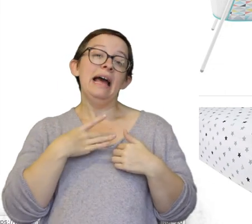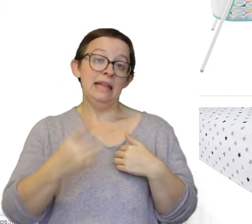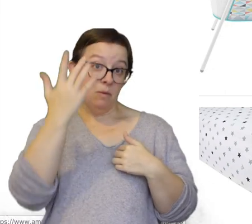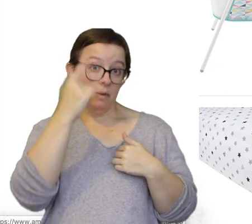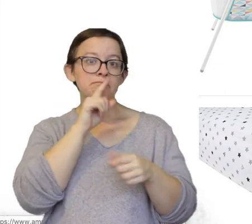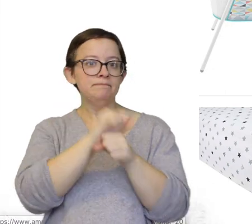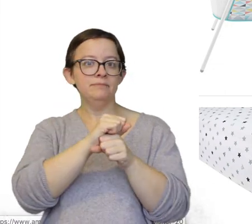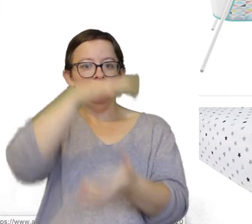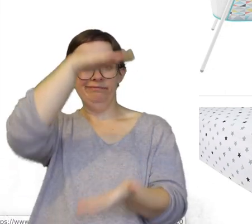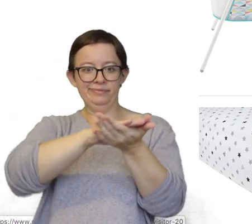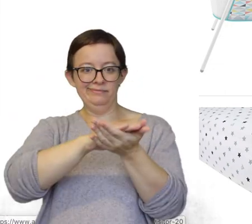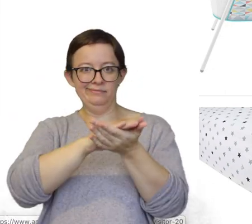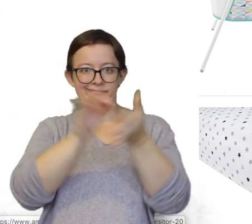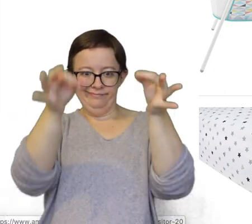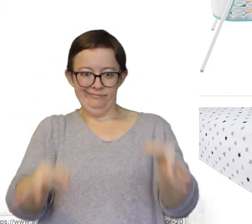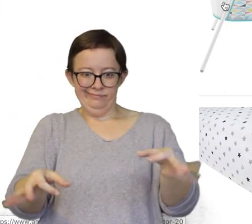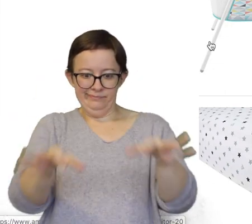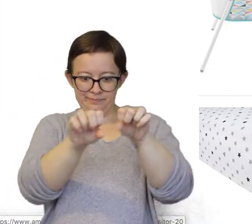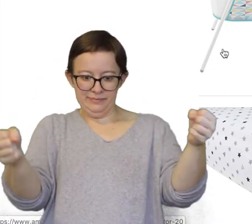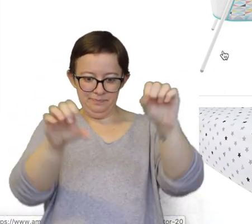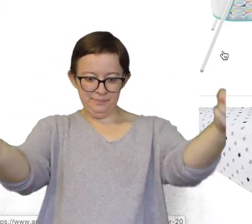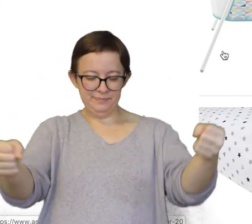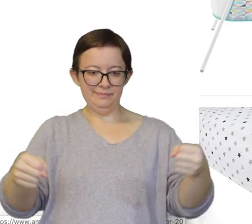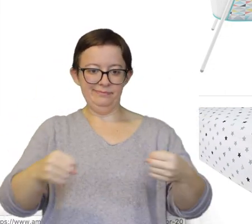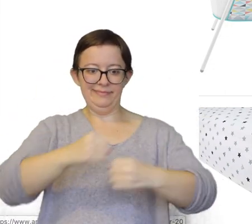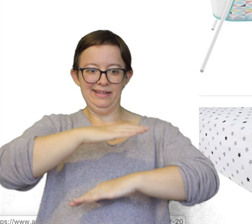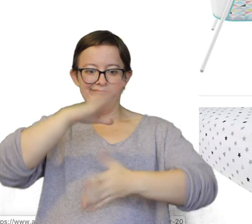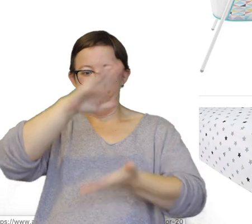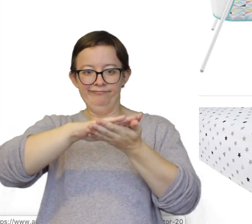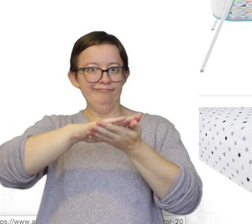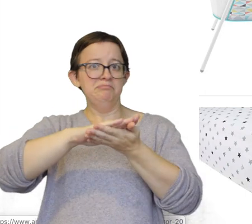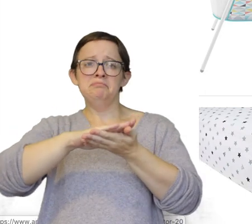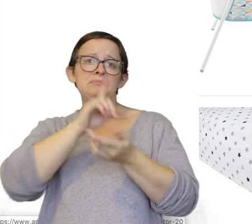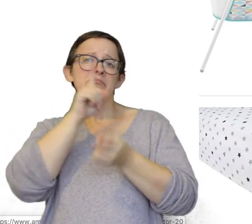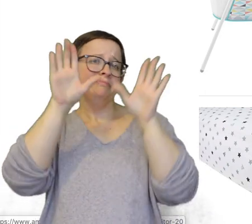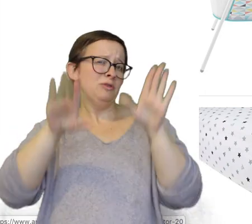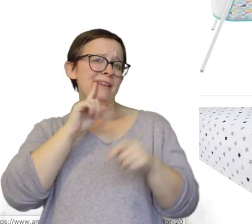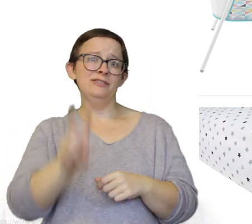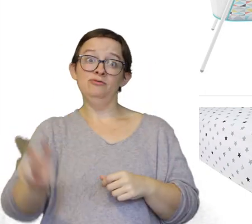it actually folds up. All of these little arms come apart, it just collapses and it's really great for travel.